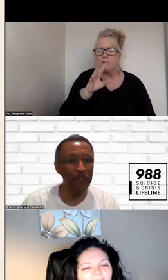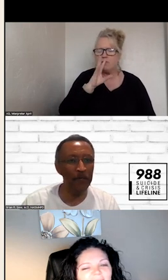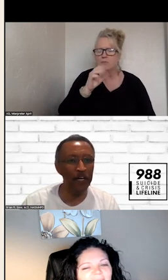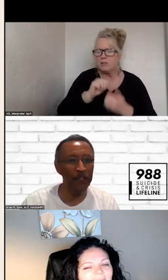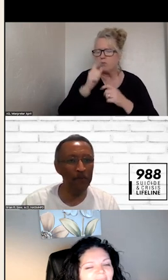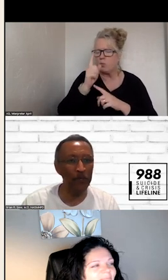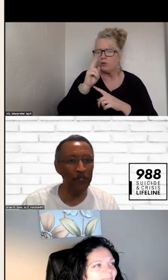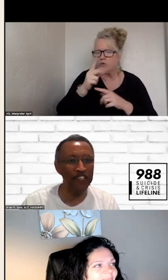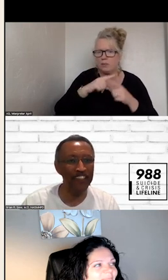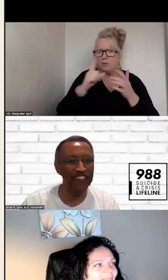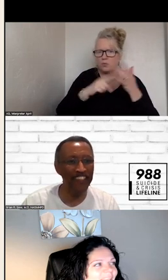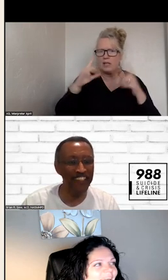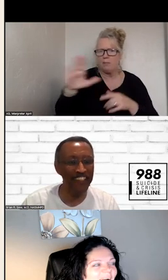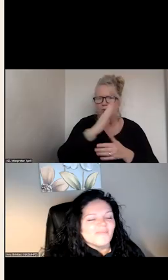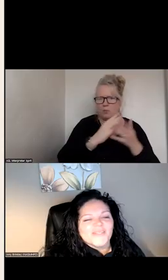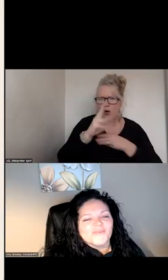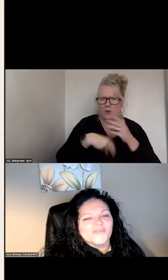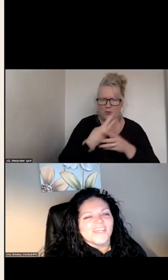ON YOUR END OF THE WORLD. >>: HAPPY TO.